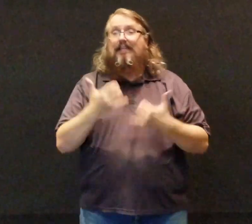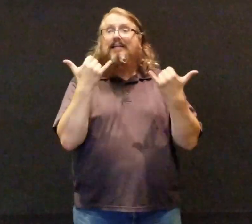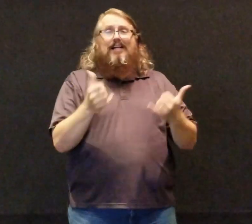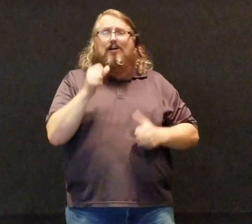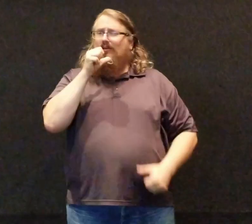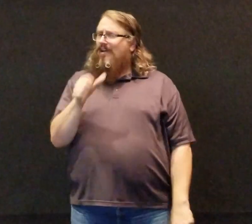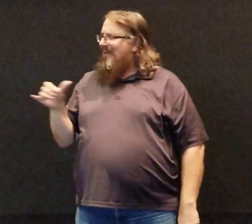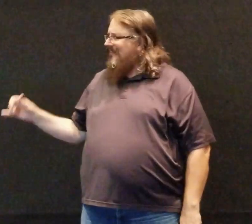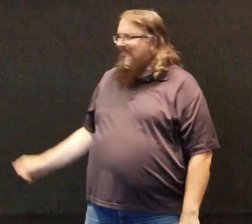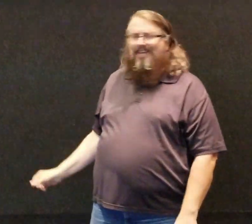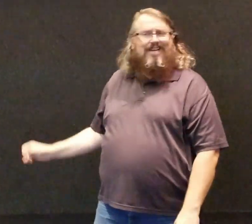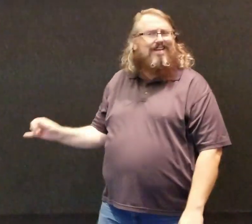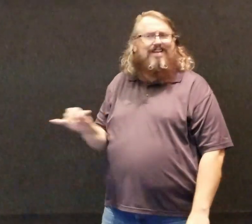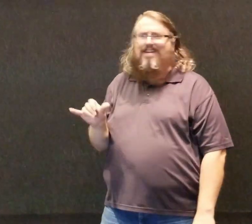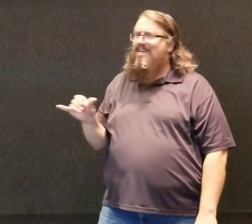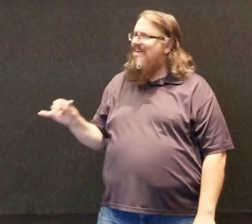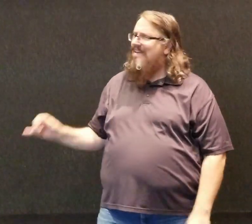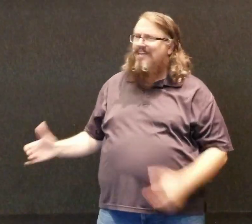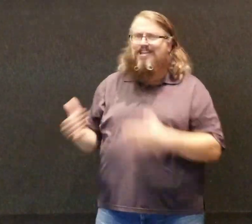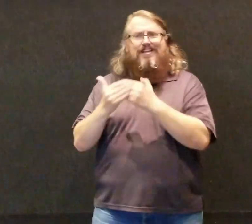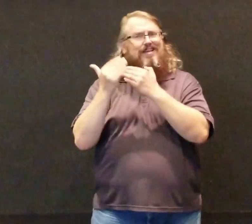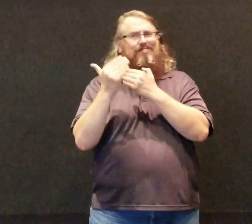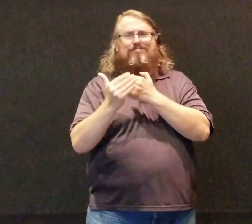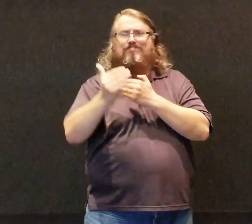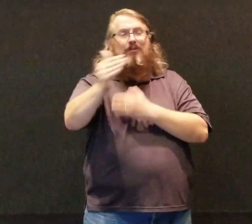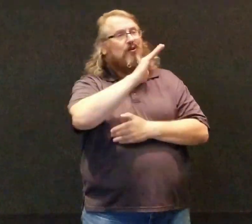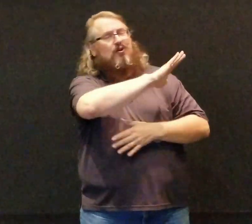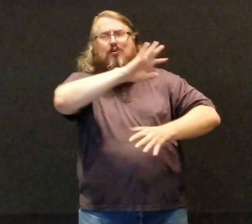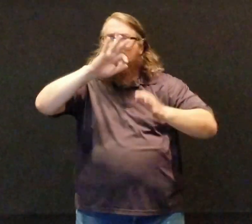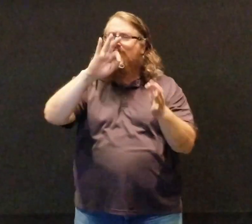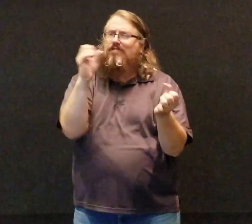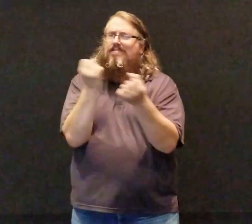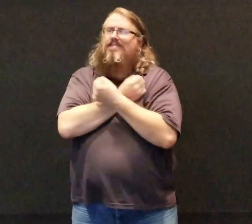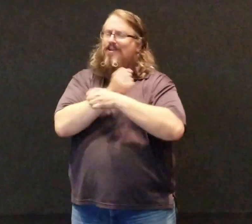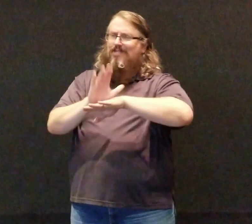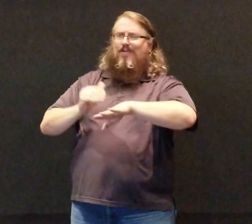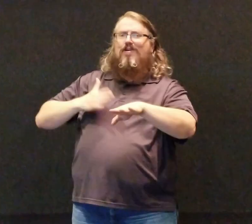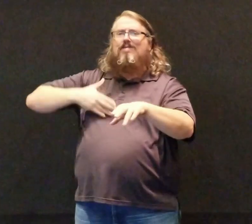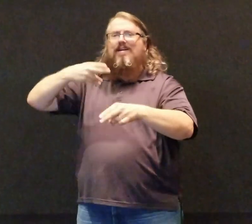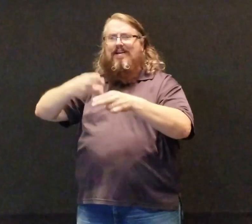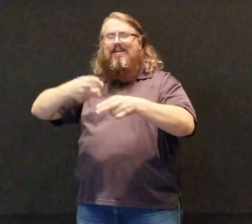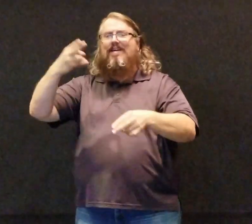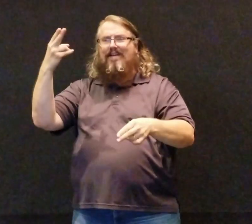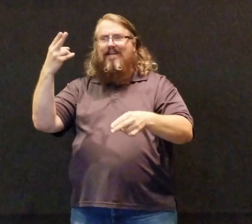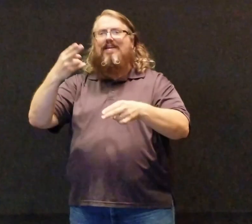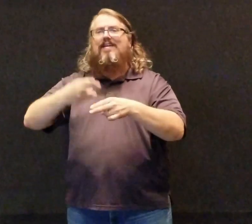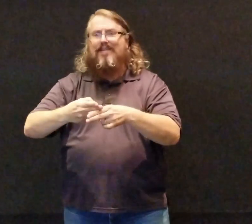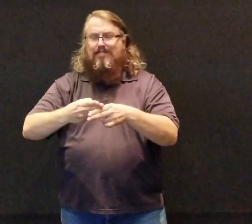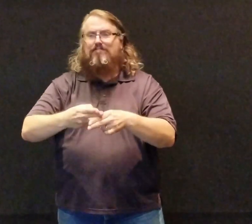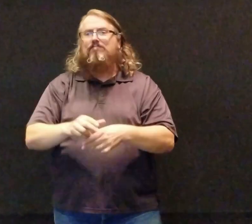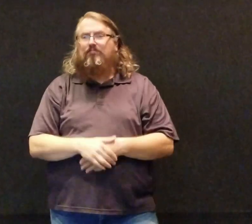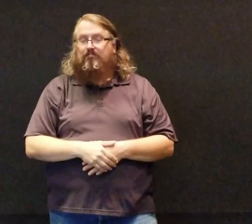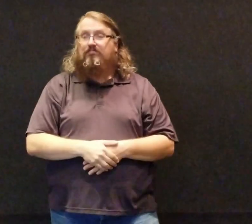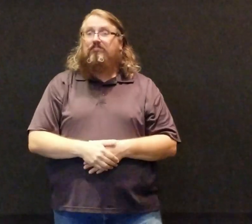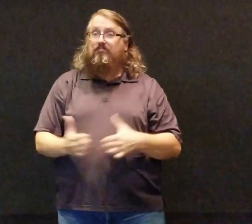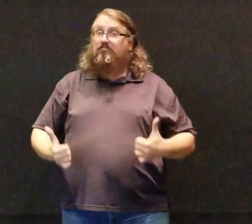And now I'm not the same 'Cause perfect love has called my name